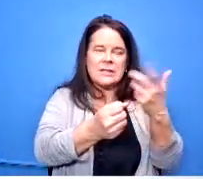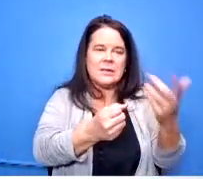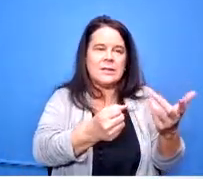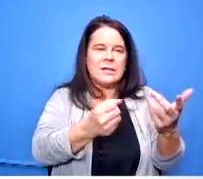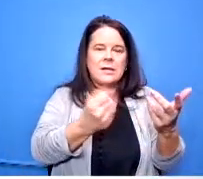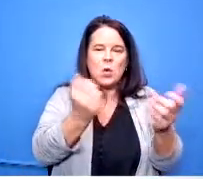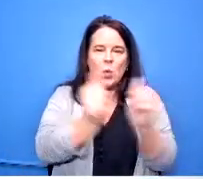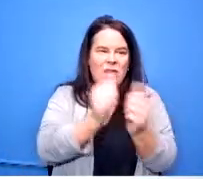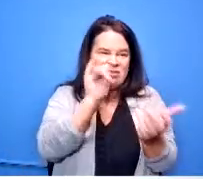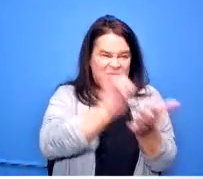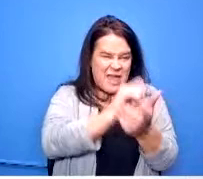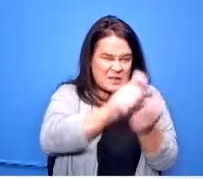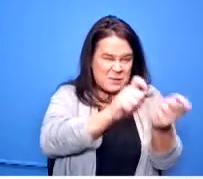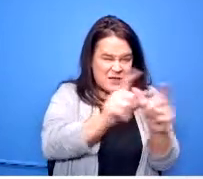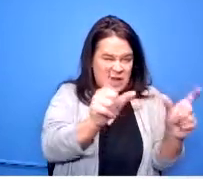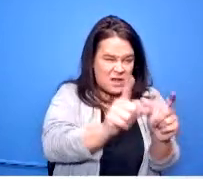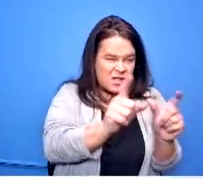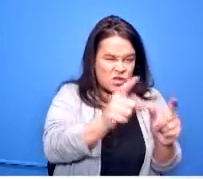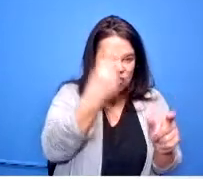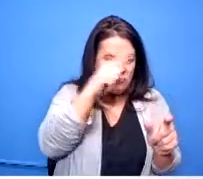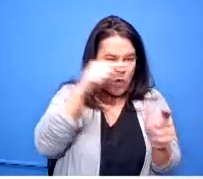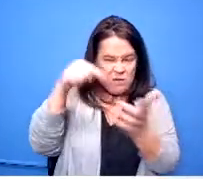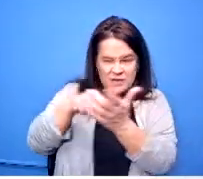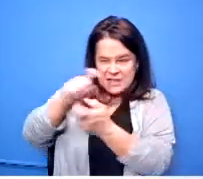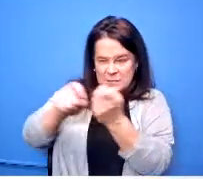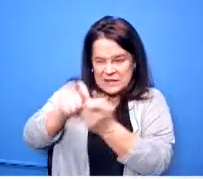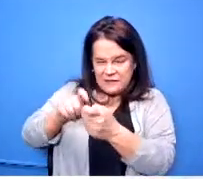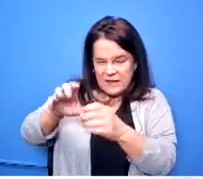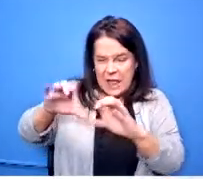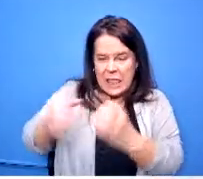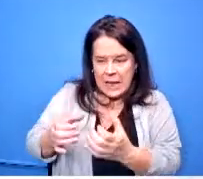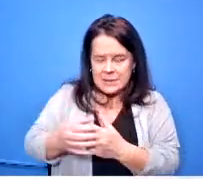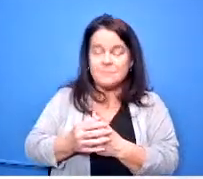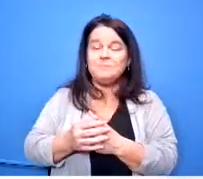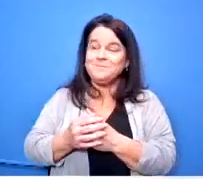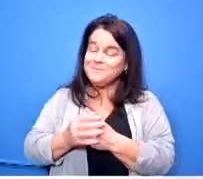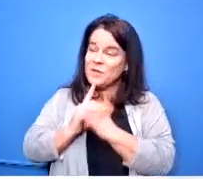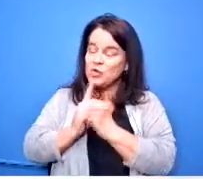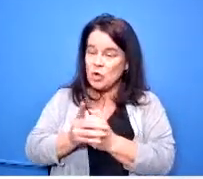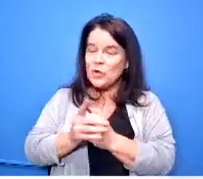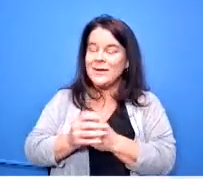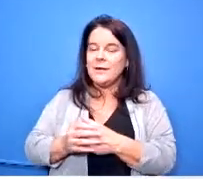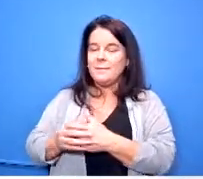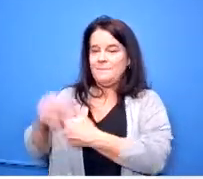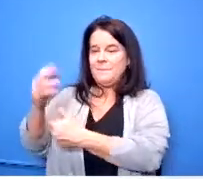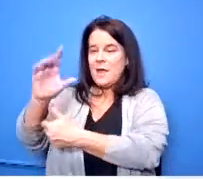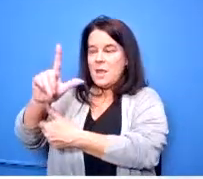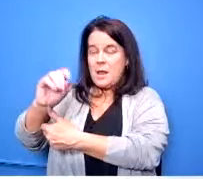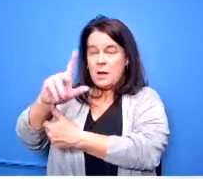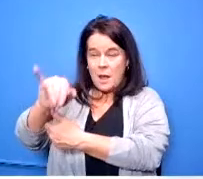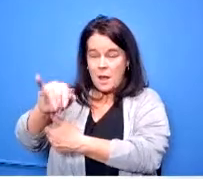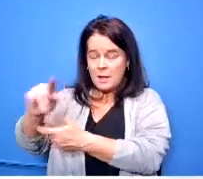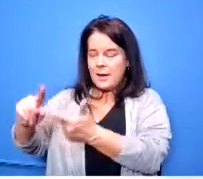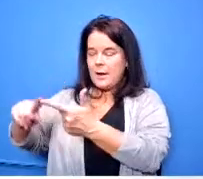classes so there's certainly you know dr lolly and chief harman are a part of that dr burton as well